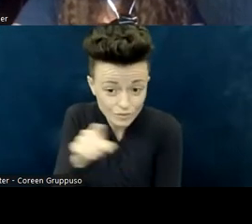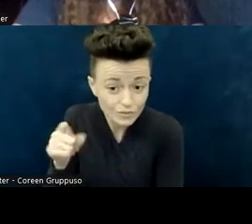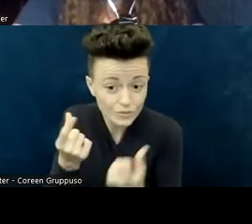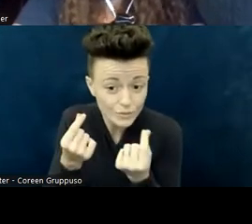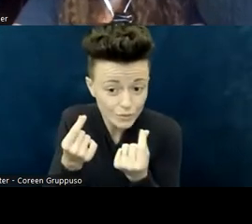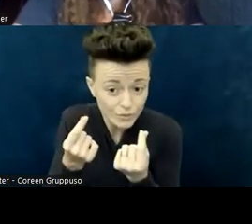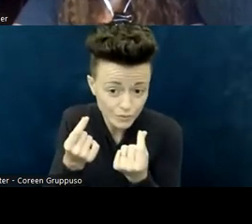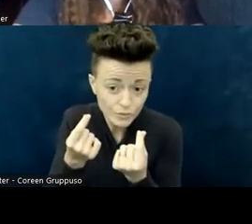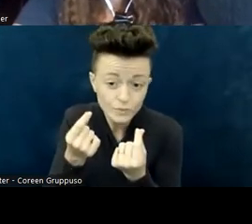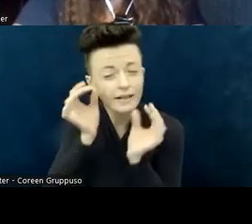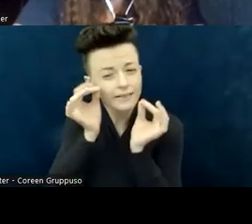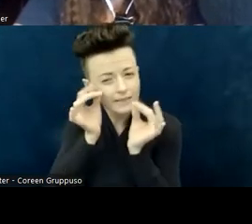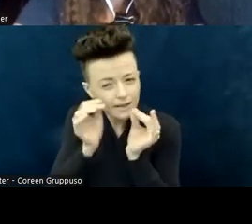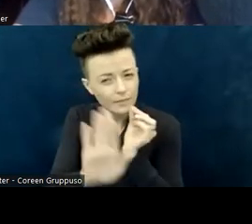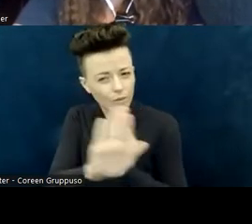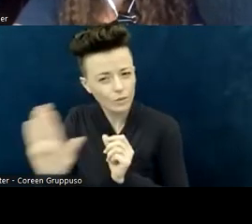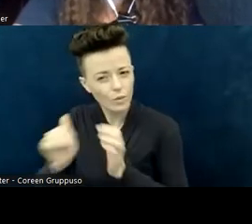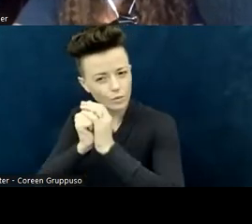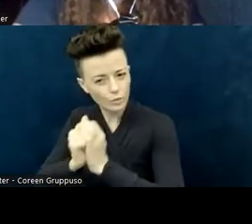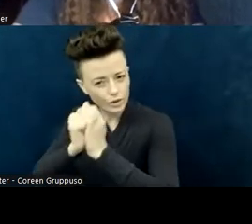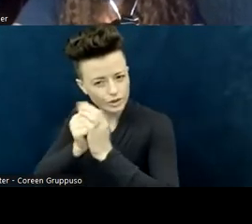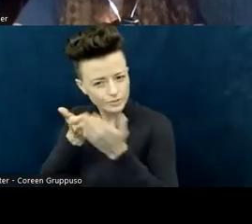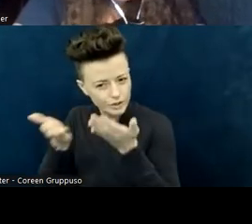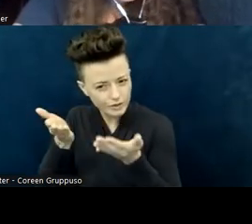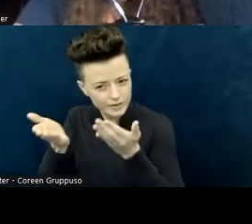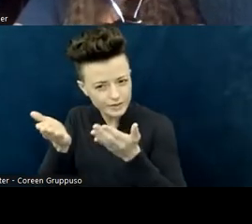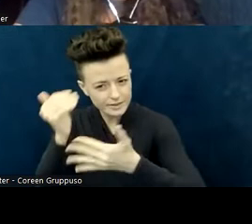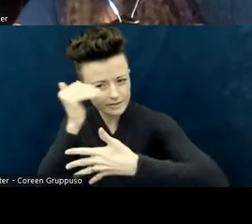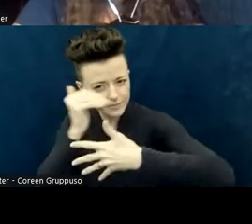and begin to look at every part of it—